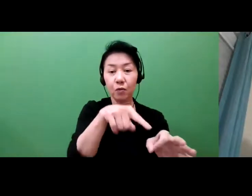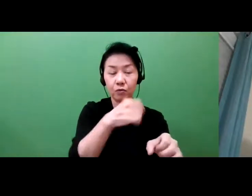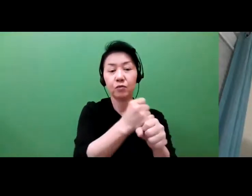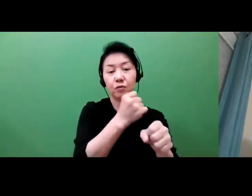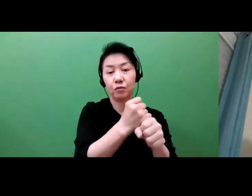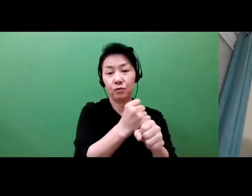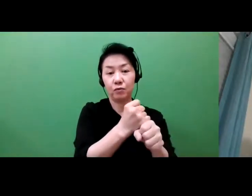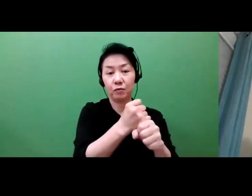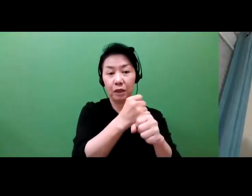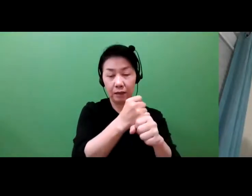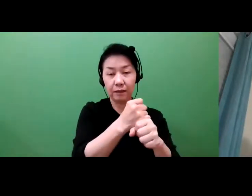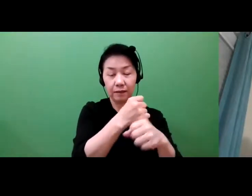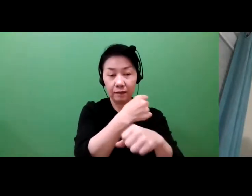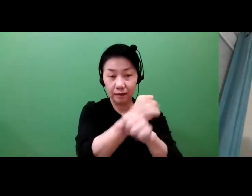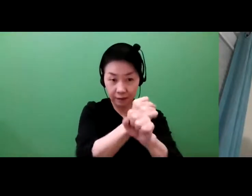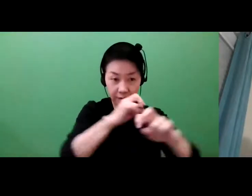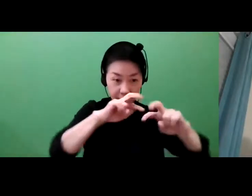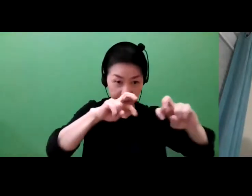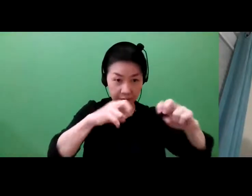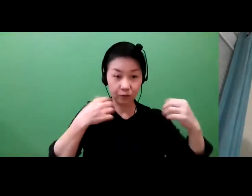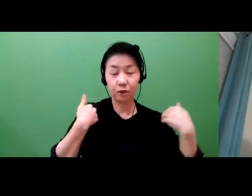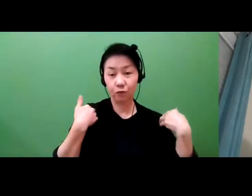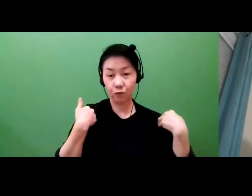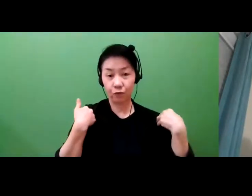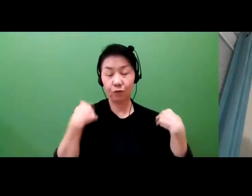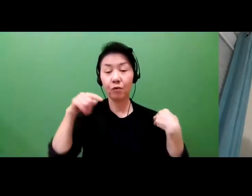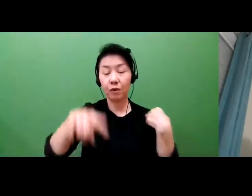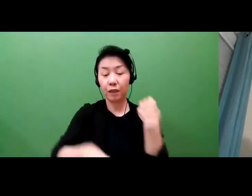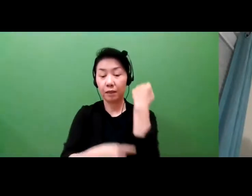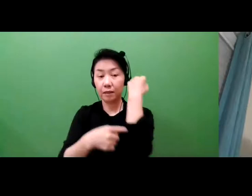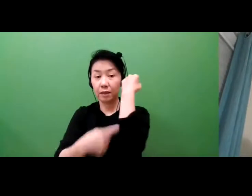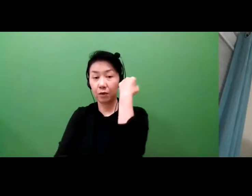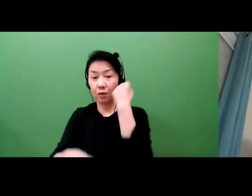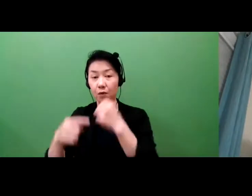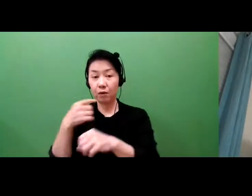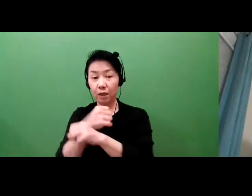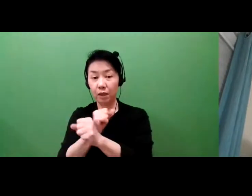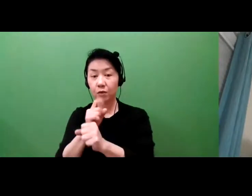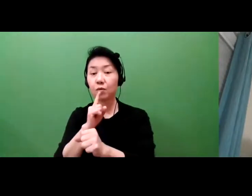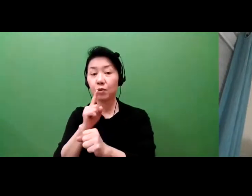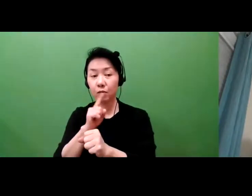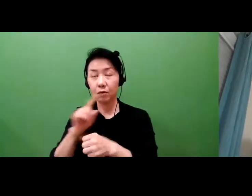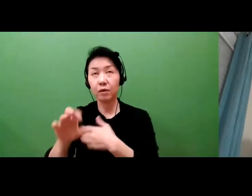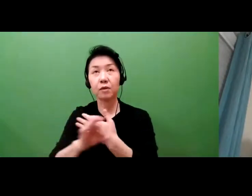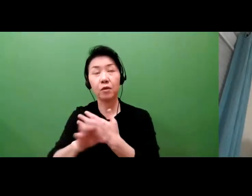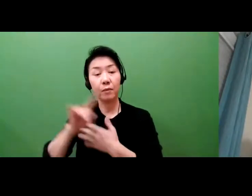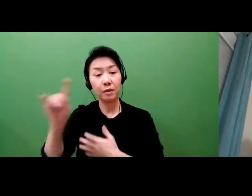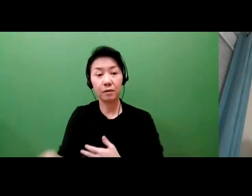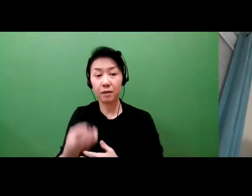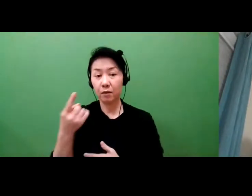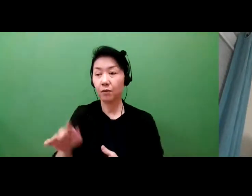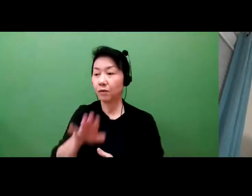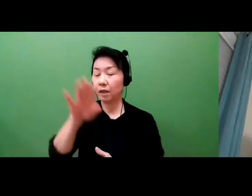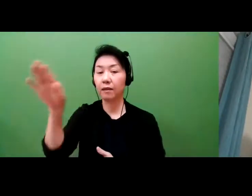simply tells us how something works in the state of nature. What we really need to know is then